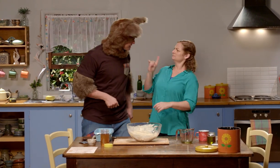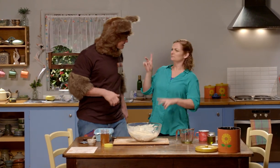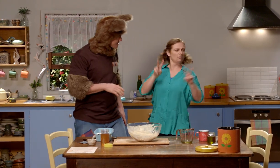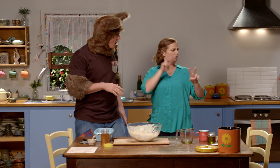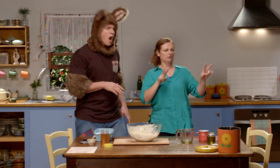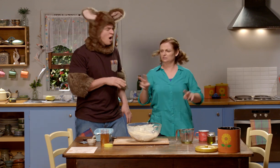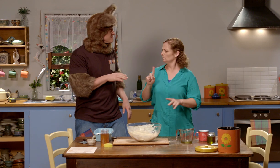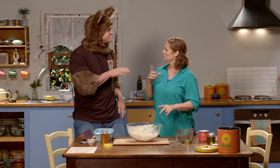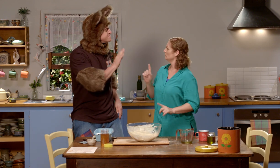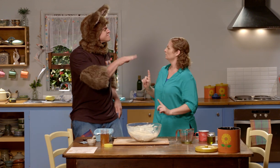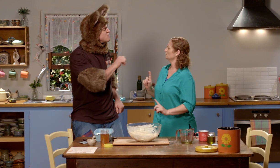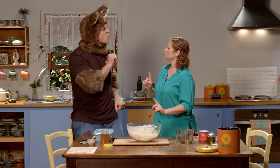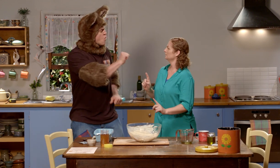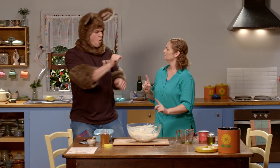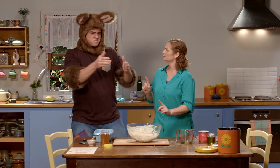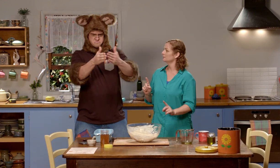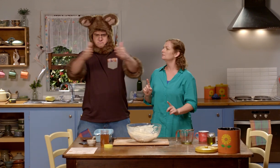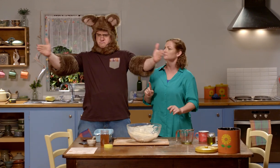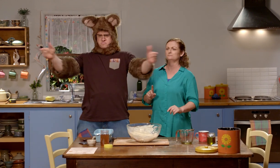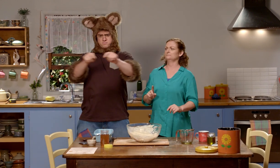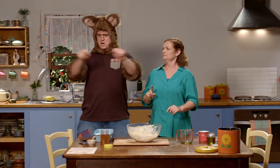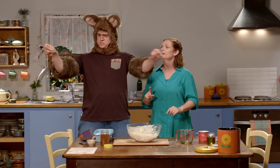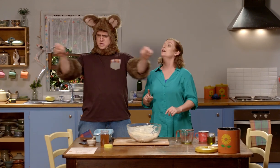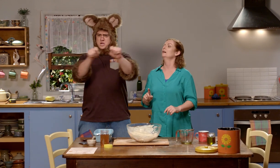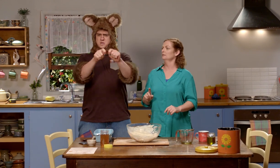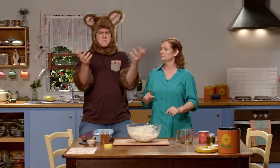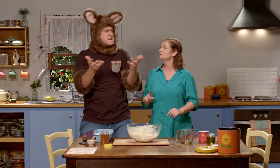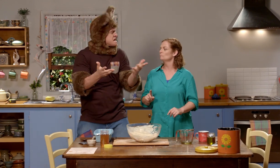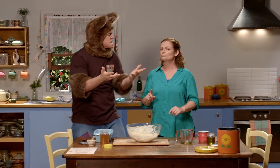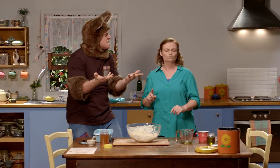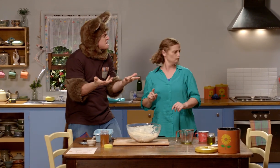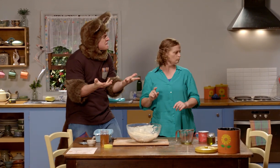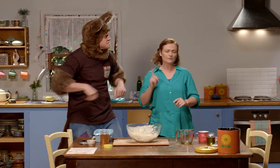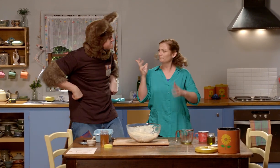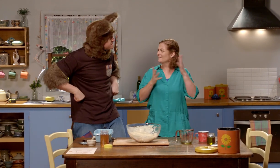What are you looking for Possum? You know that stick you use to measure things, Sally? Where is it?